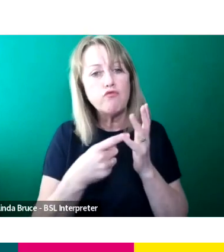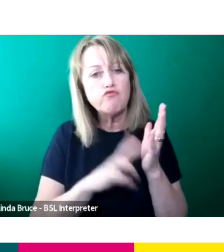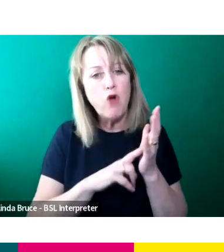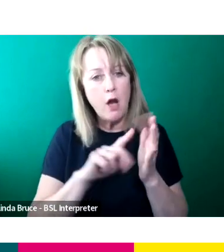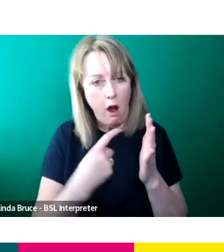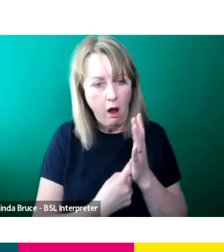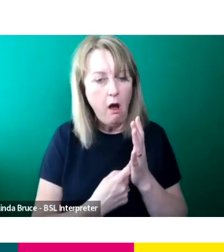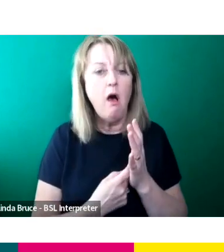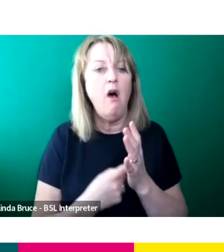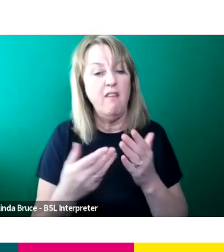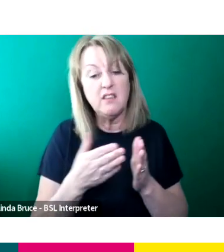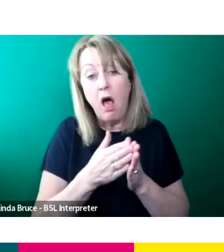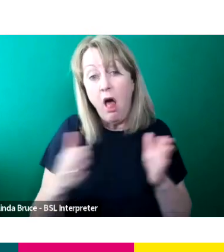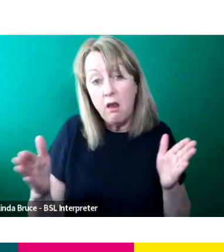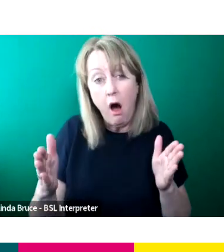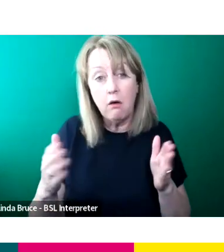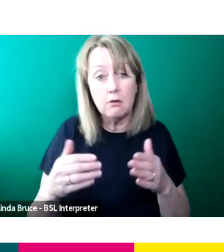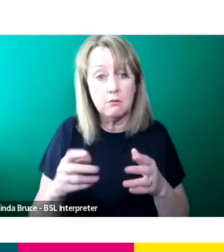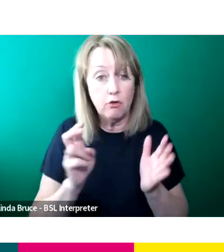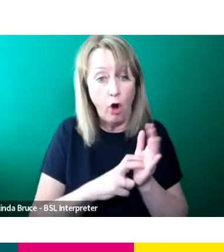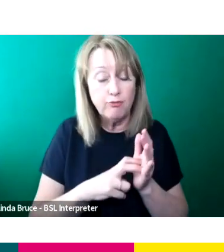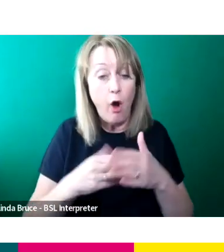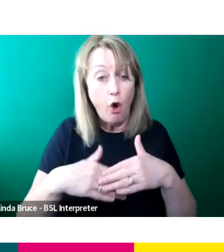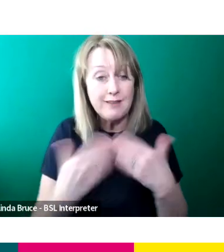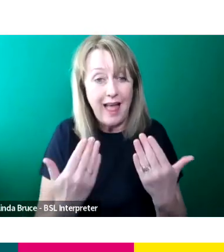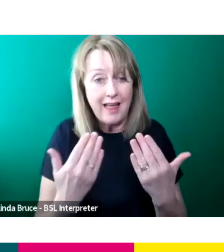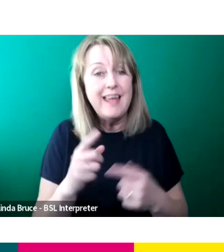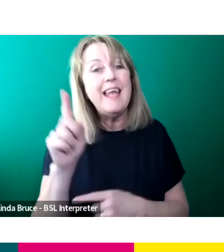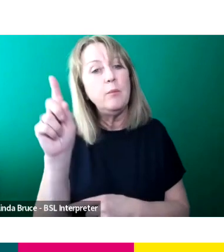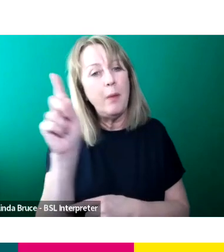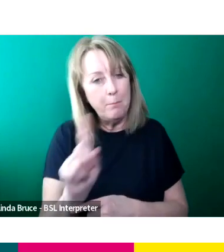a longer contract or a day Runner will be in the people and TV Runners page and they